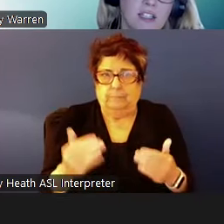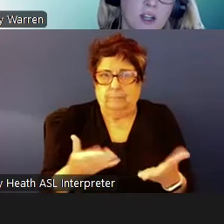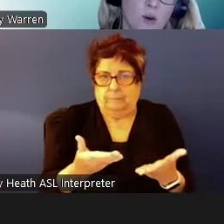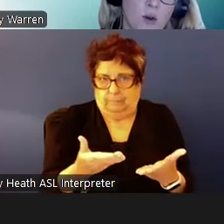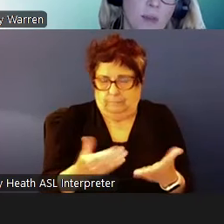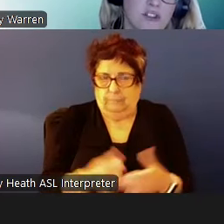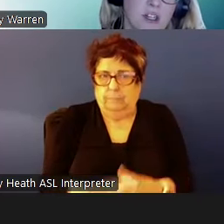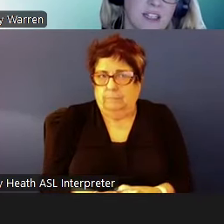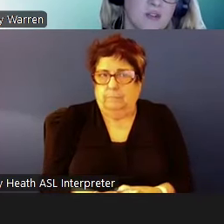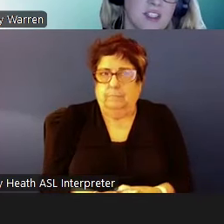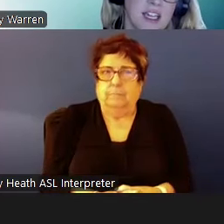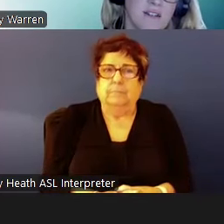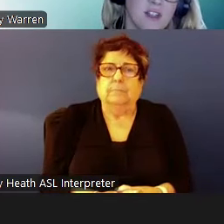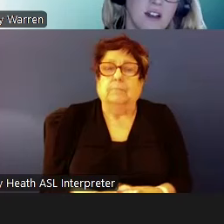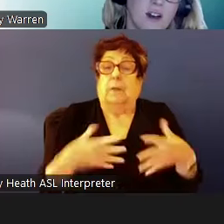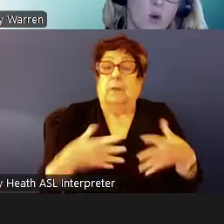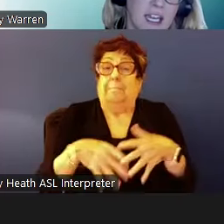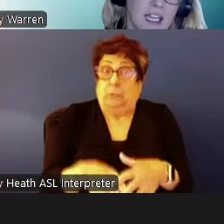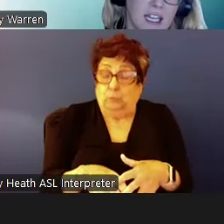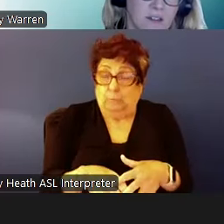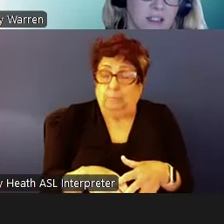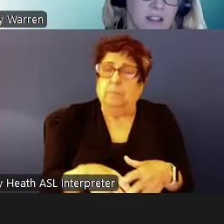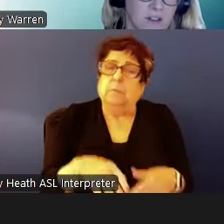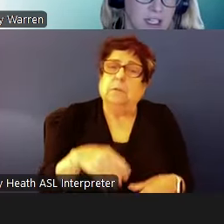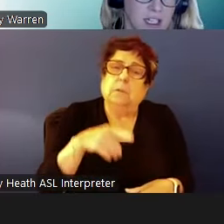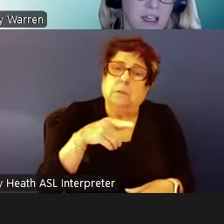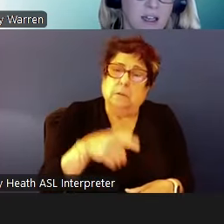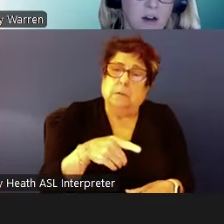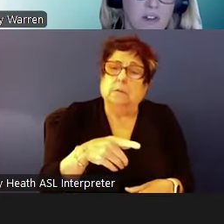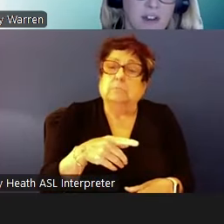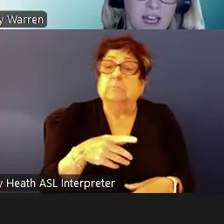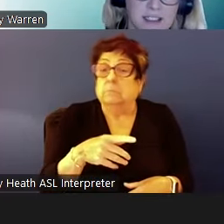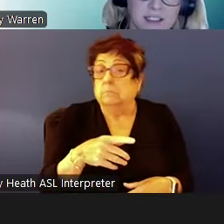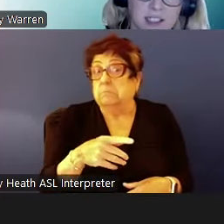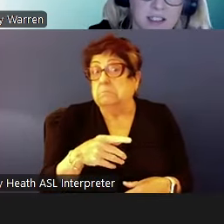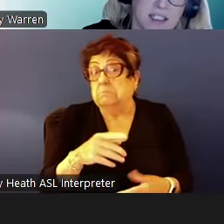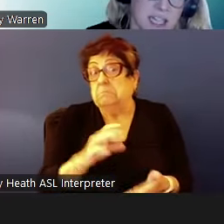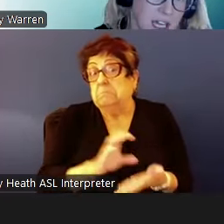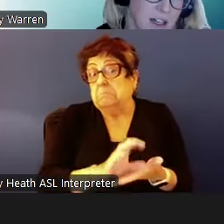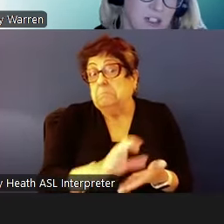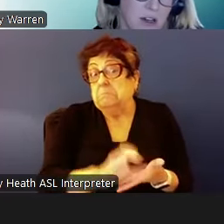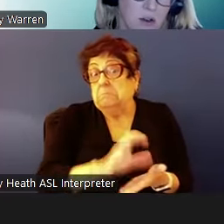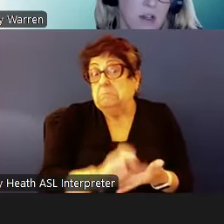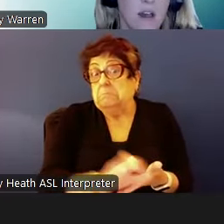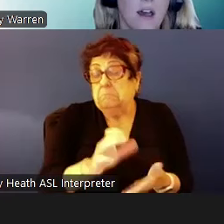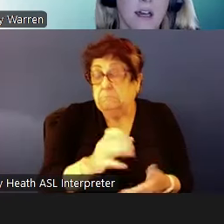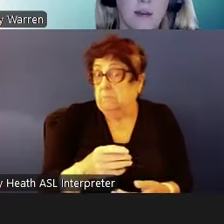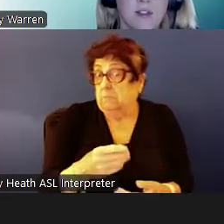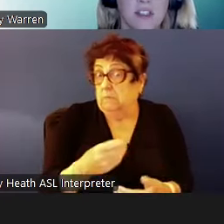And so, mainstream has received quite an influx of funding over the last decade or so. This is